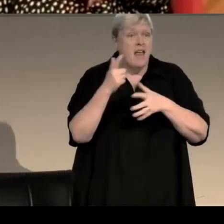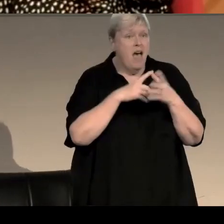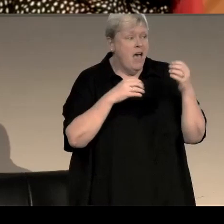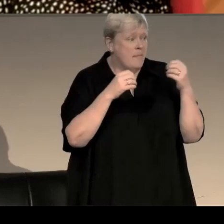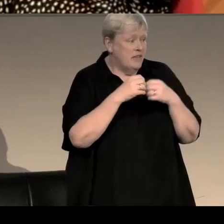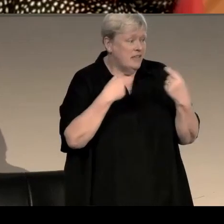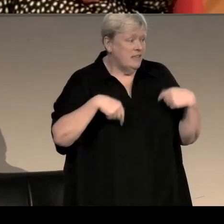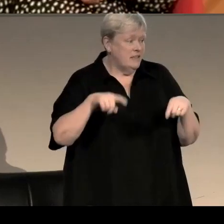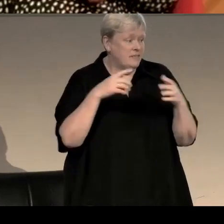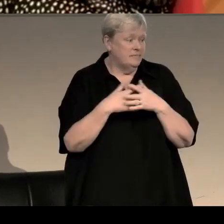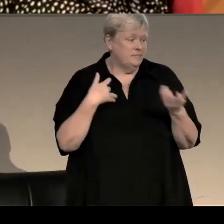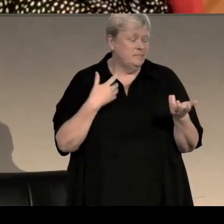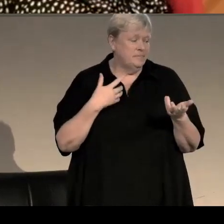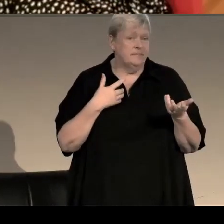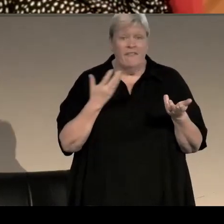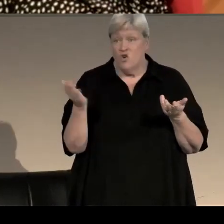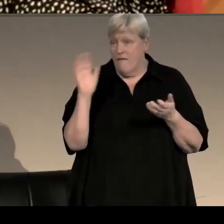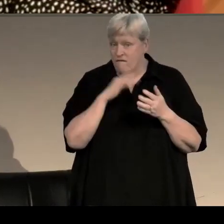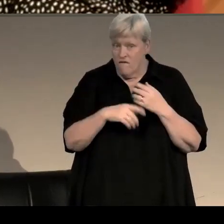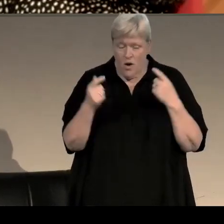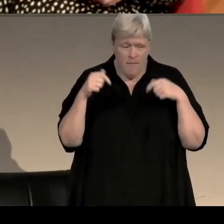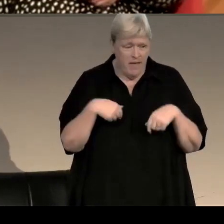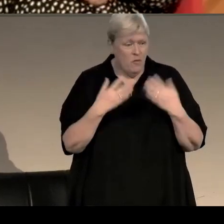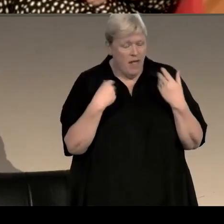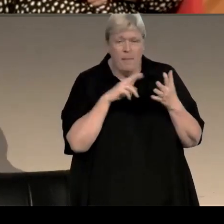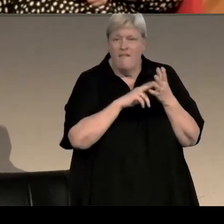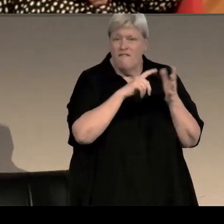for those of you who are not from here. And also to welcome Val to Aberdeen.